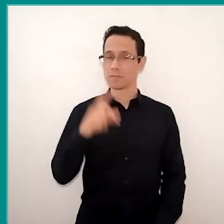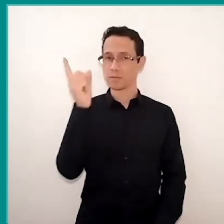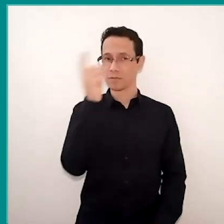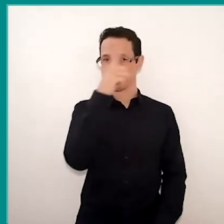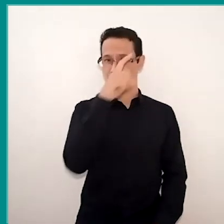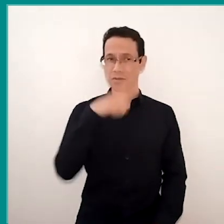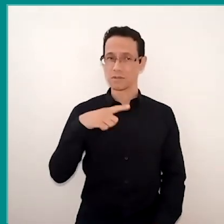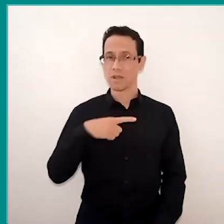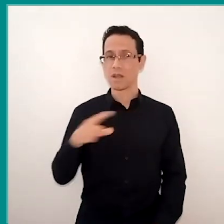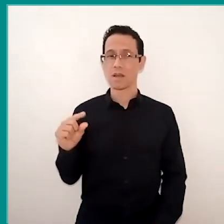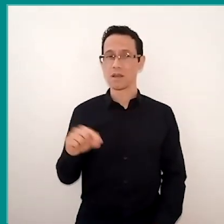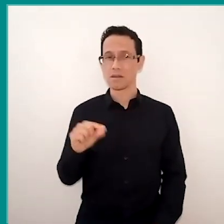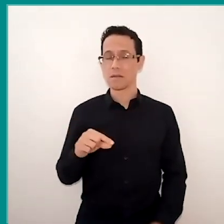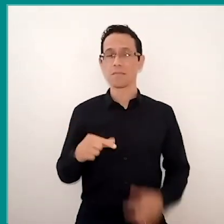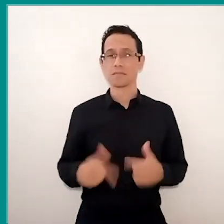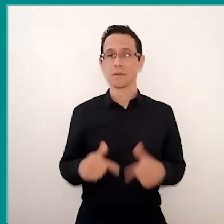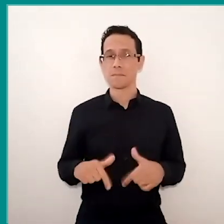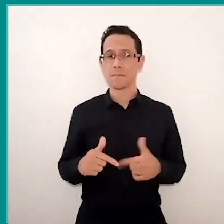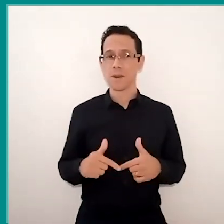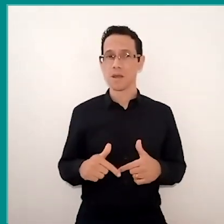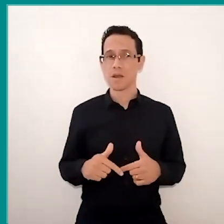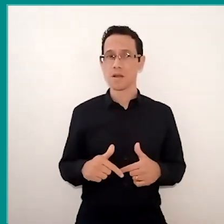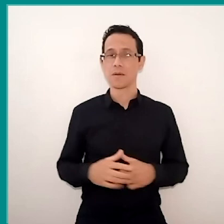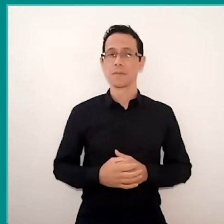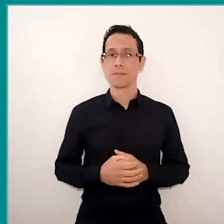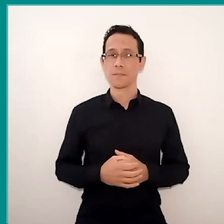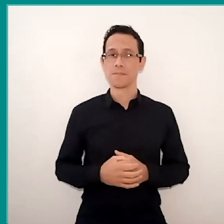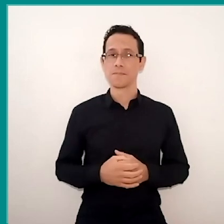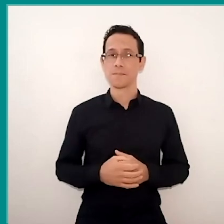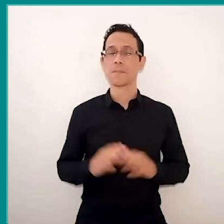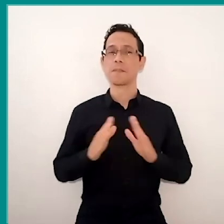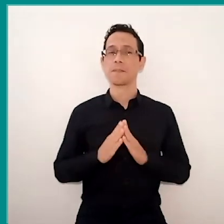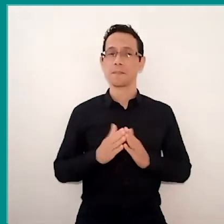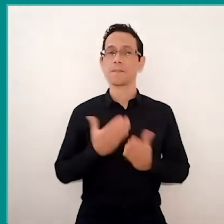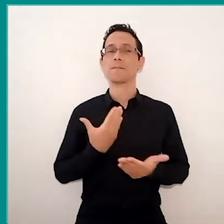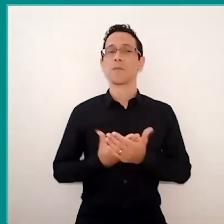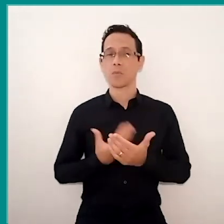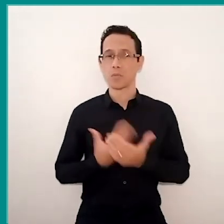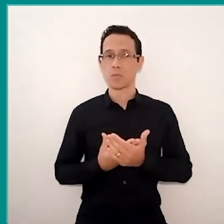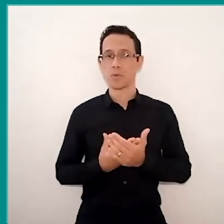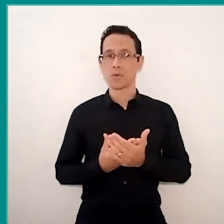have faced to work with this technology at school has resulted,